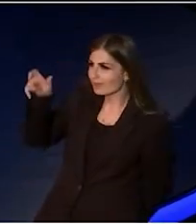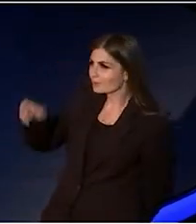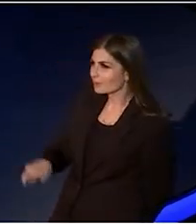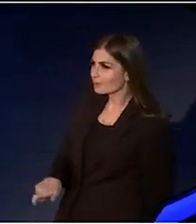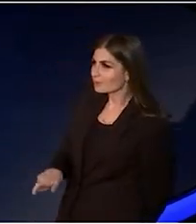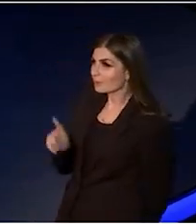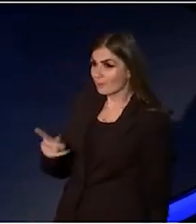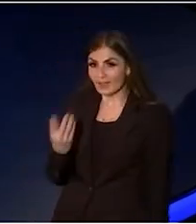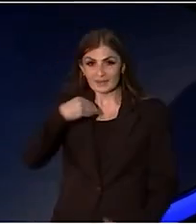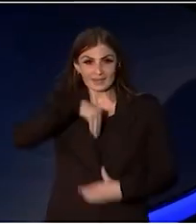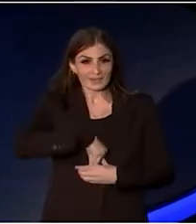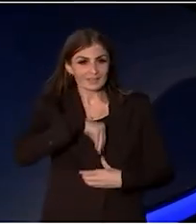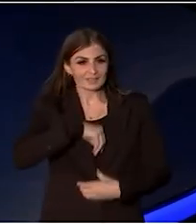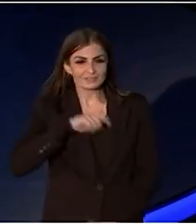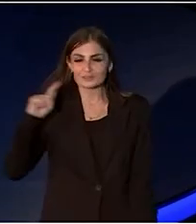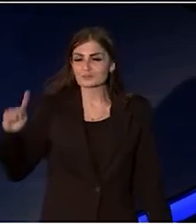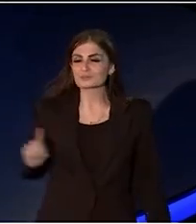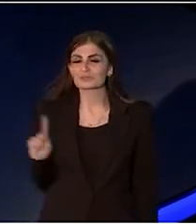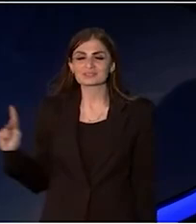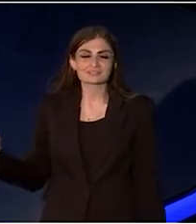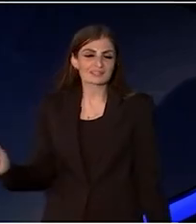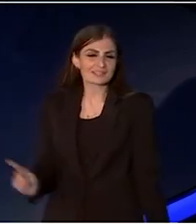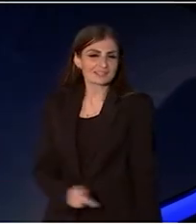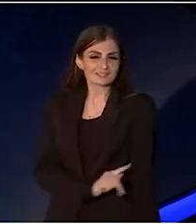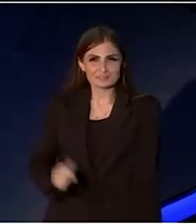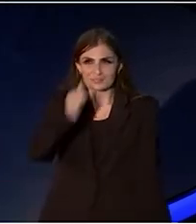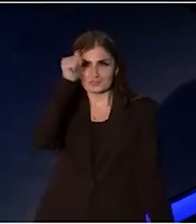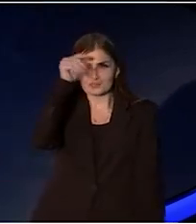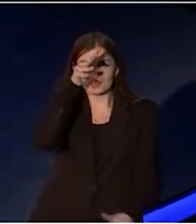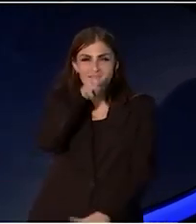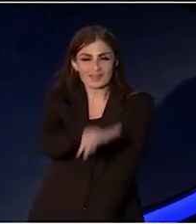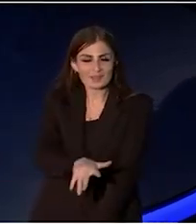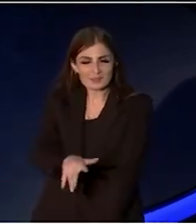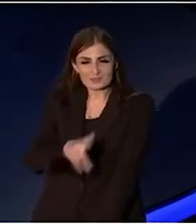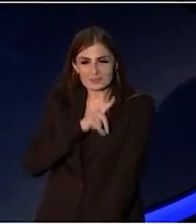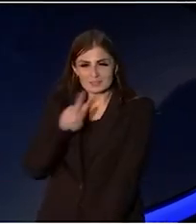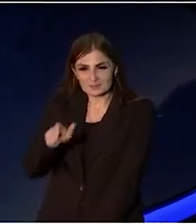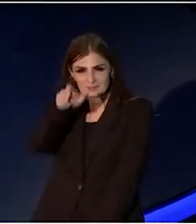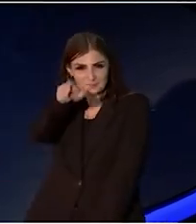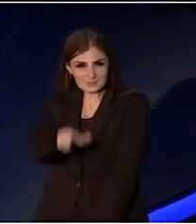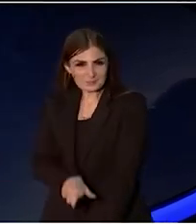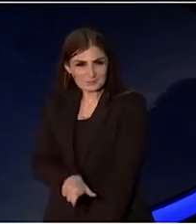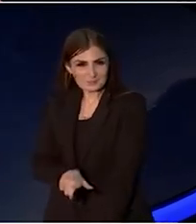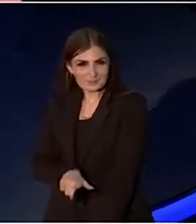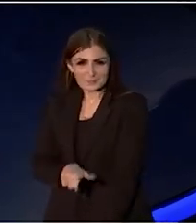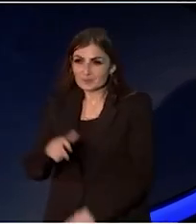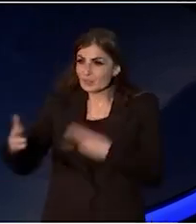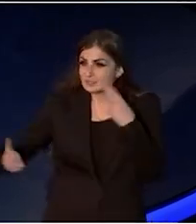we were princesses and superstars and victors singing Shakira at